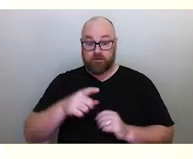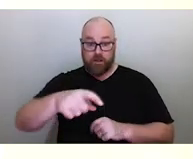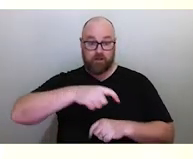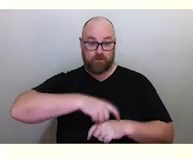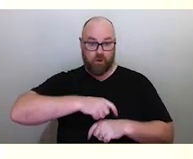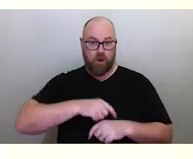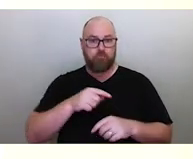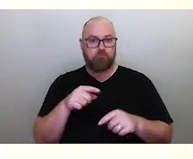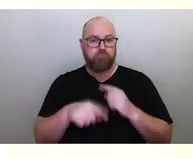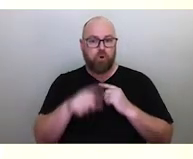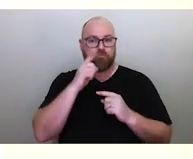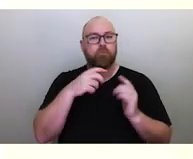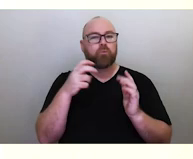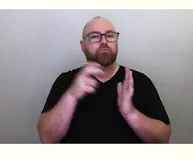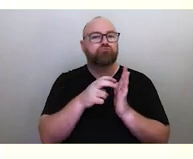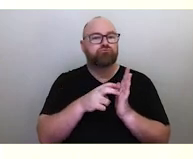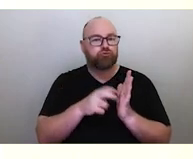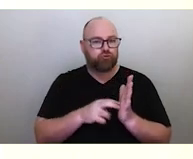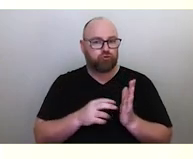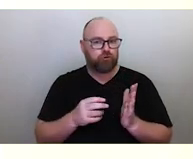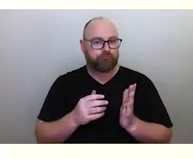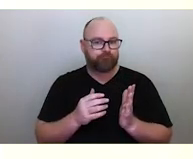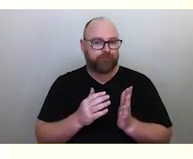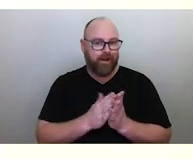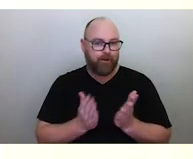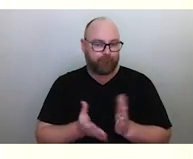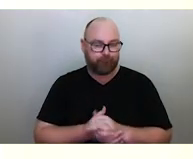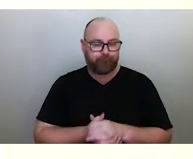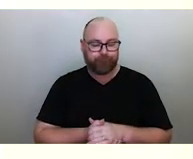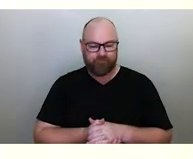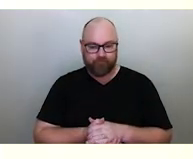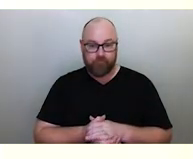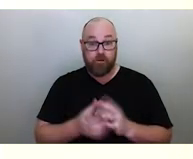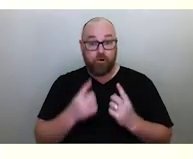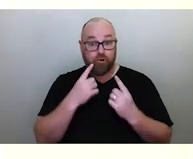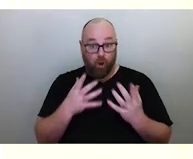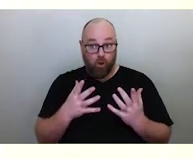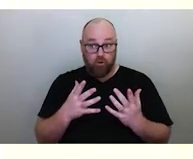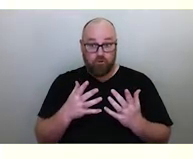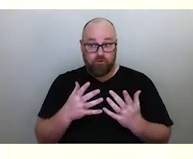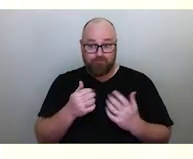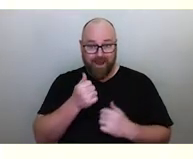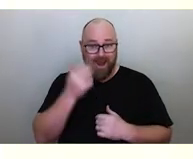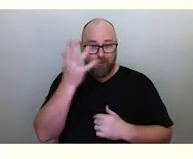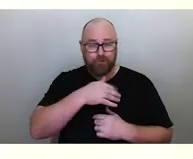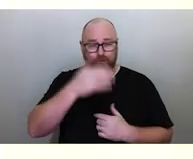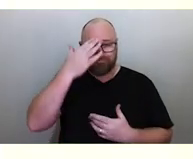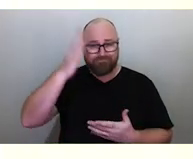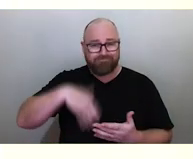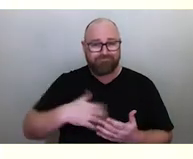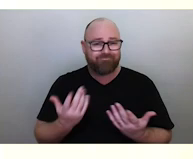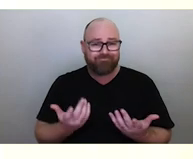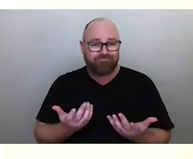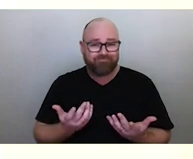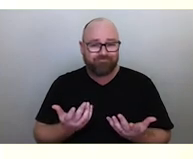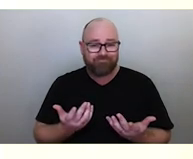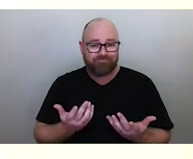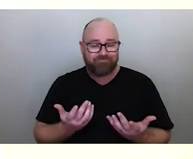were being recorded by anthropologists. This shows us that Aboriginal people had already long known about the variability of stars,